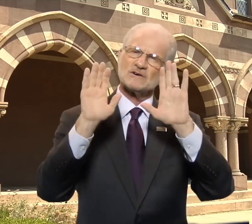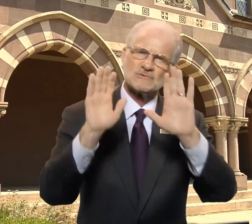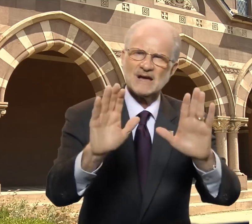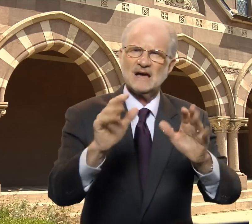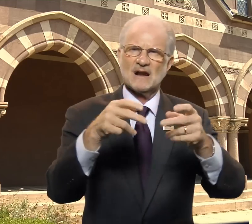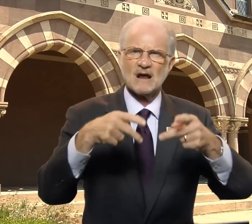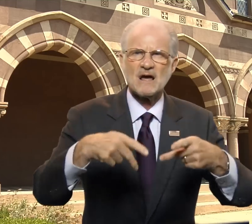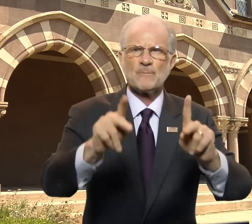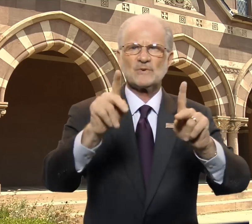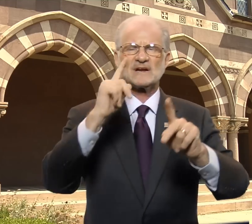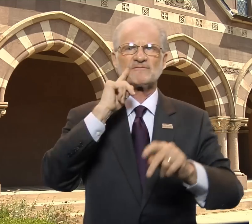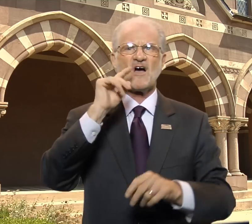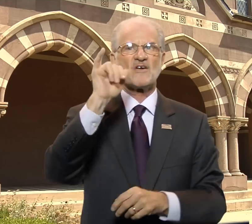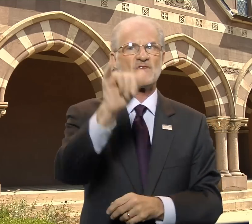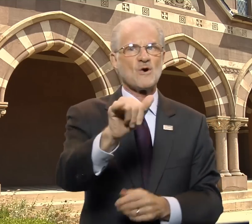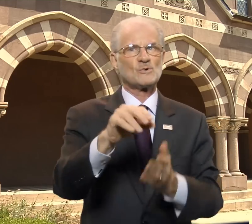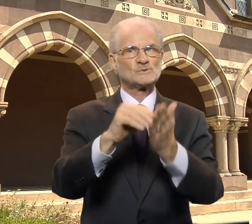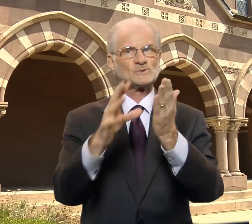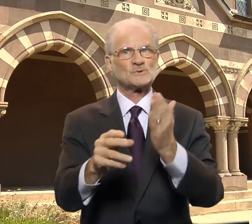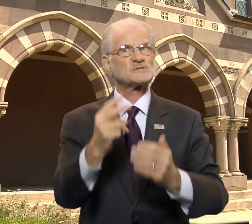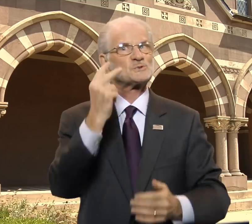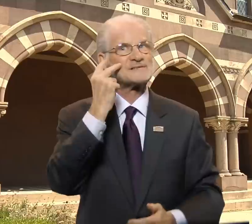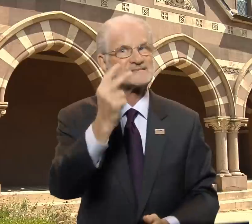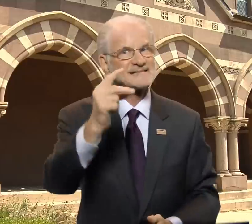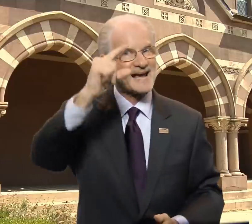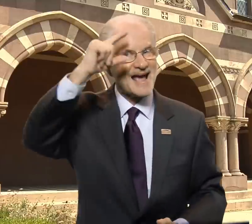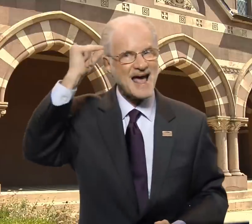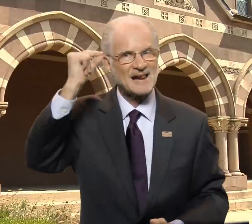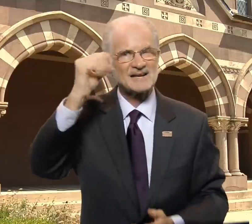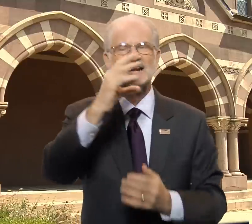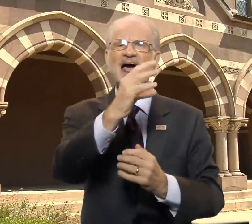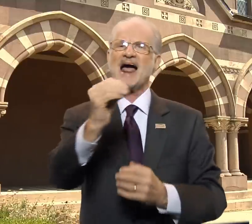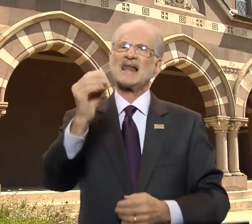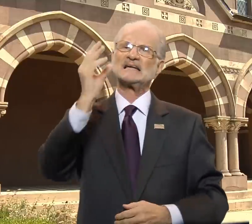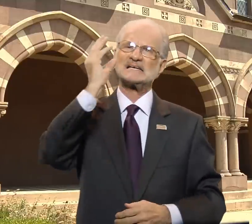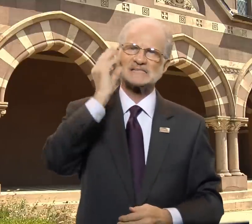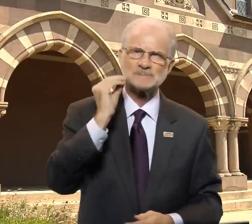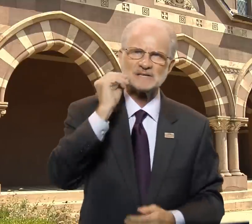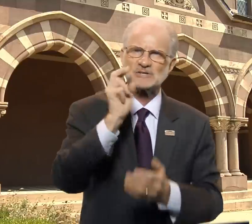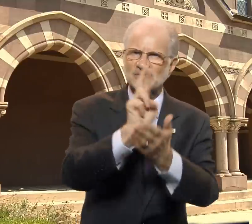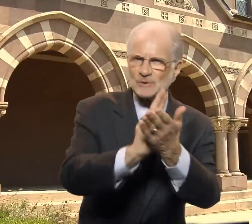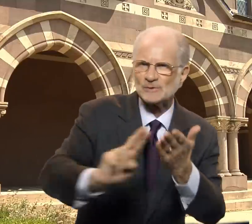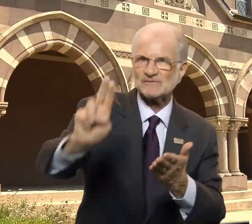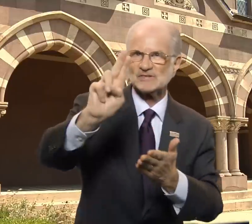The Academic Bowl is a great opportunity for those students to see Gallaudet and experience the university